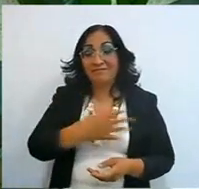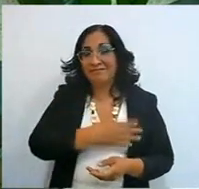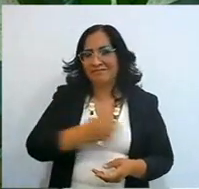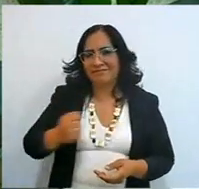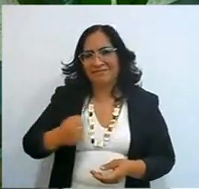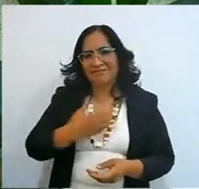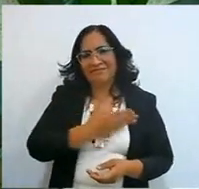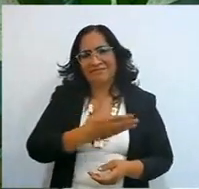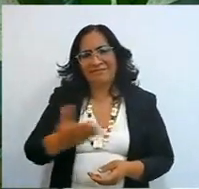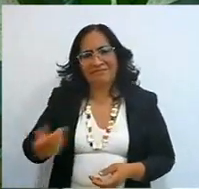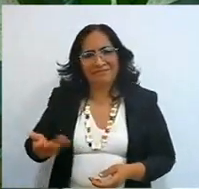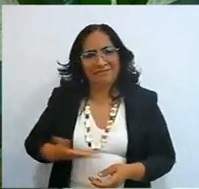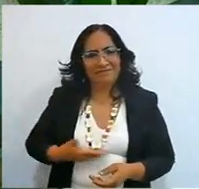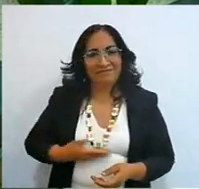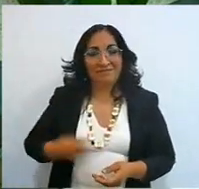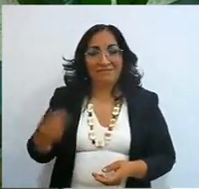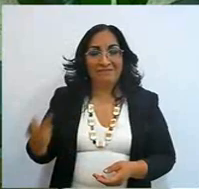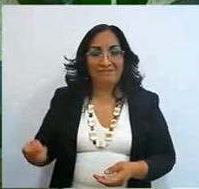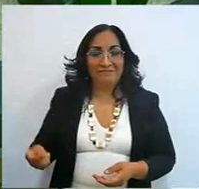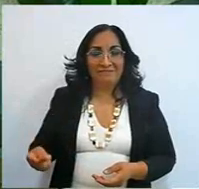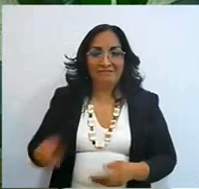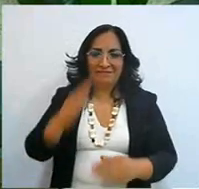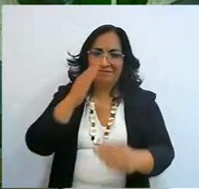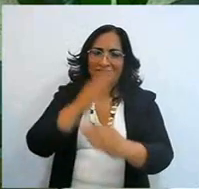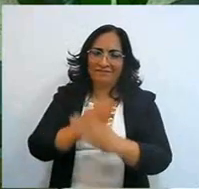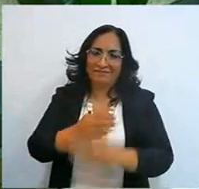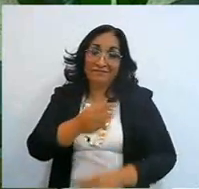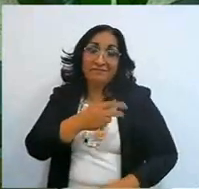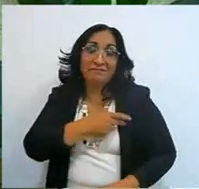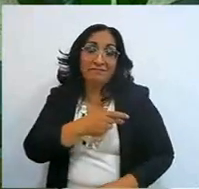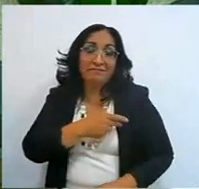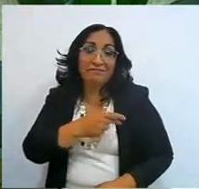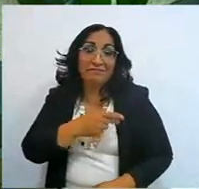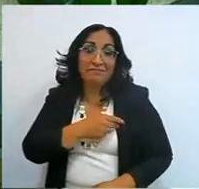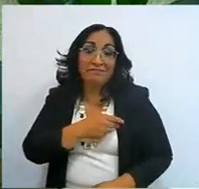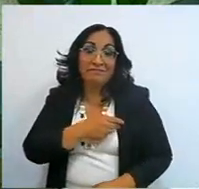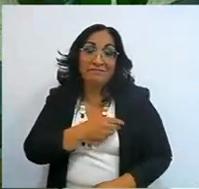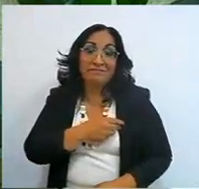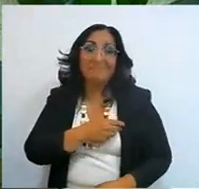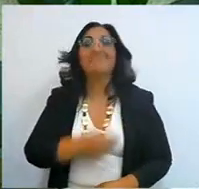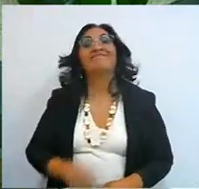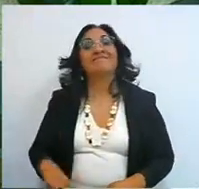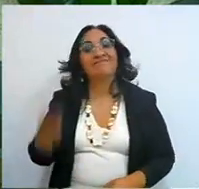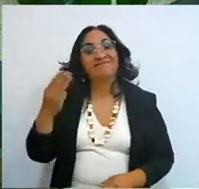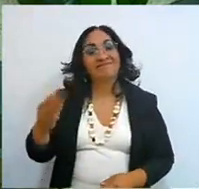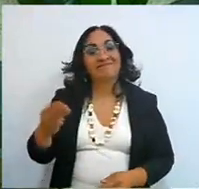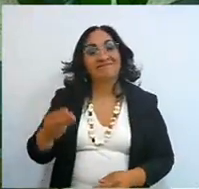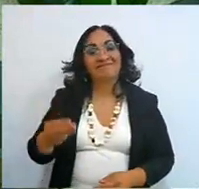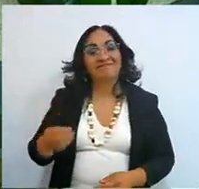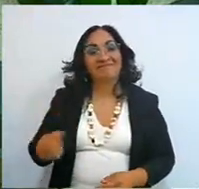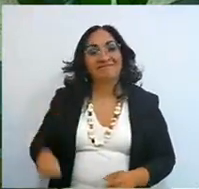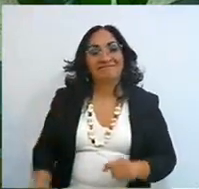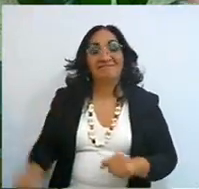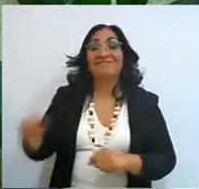I had three weeks in hospitals, in cardiology, no, no, well, a really horrible one,